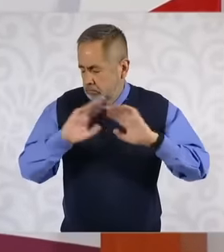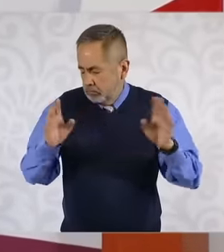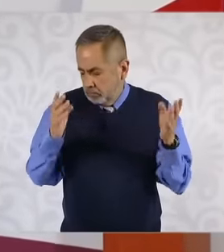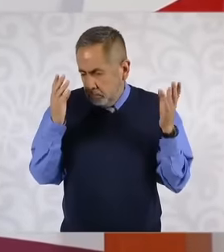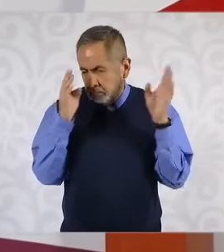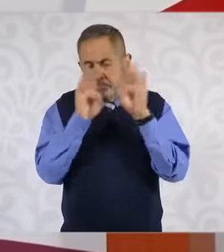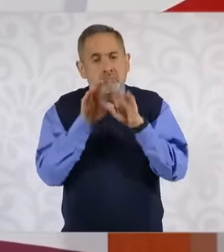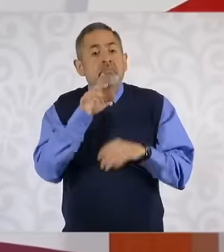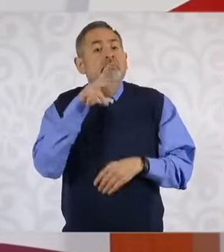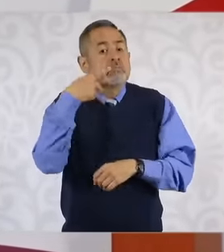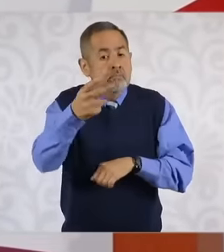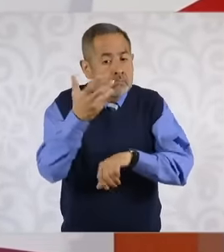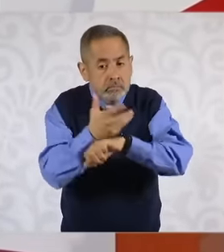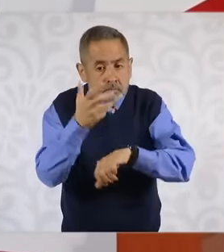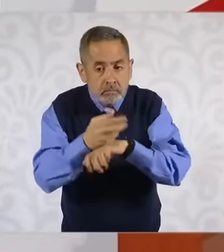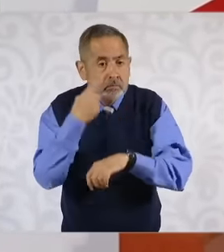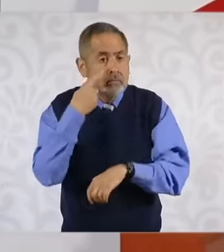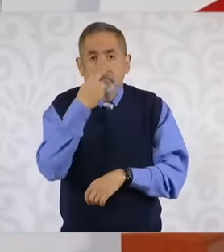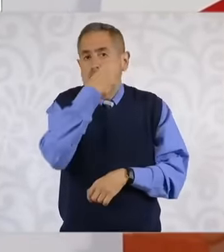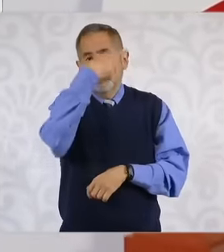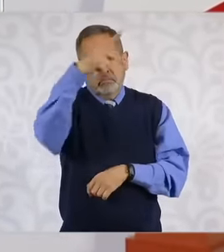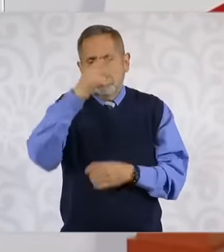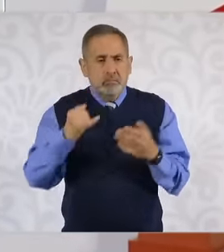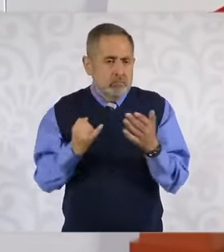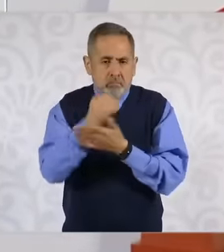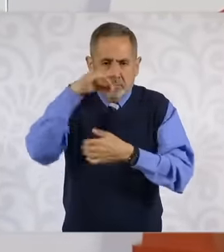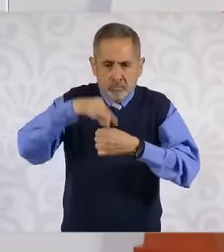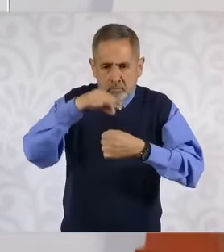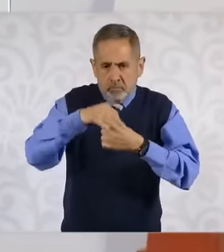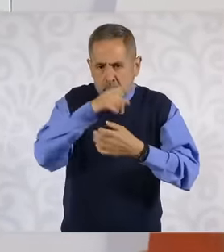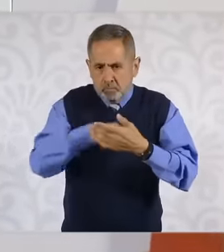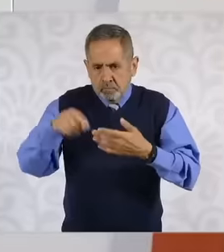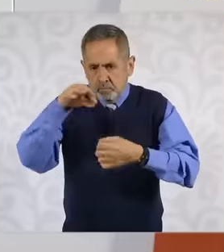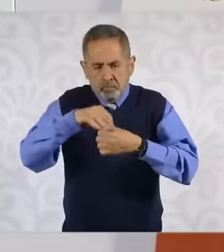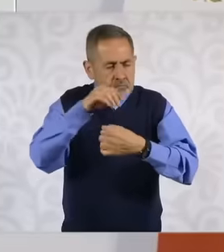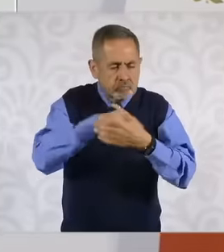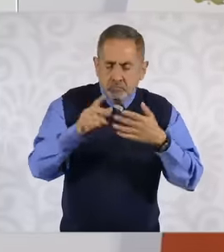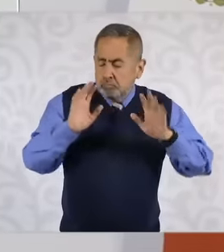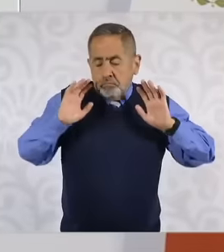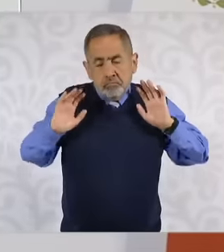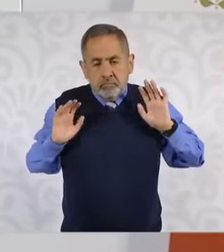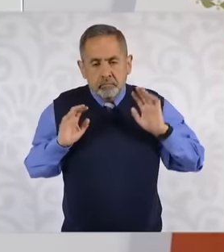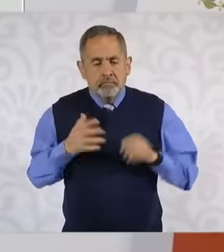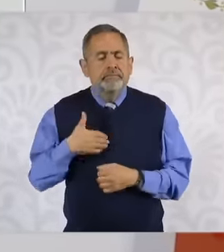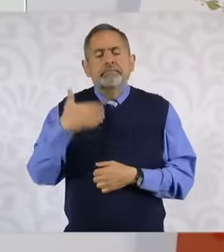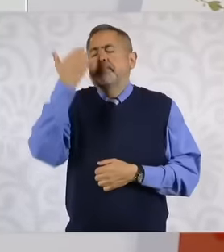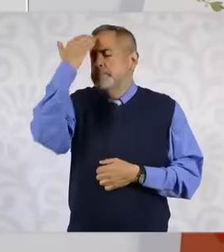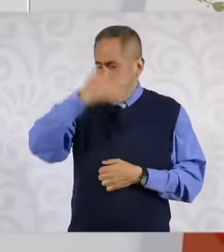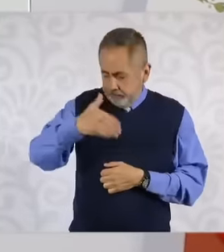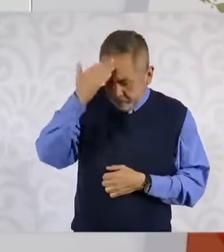and also with the characteristics of each of them or both the characteristics of